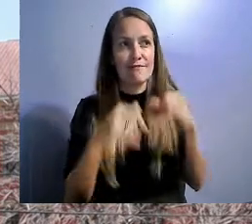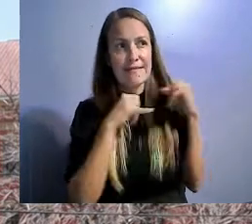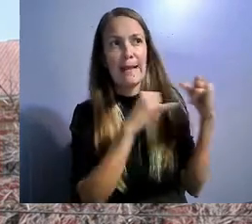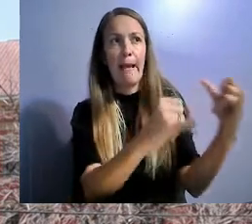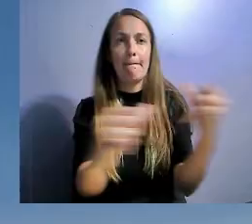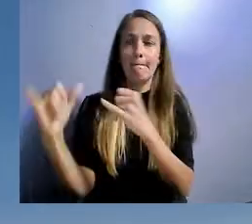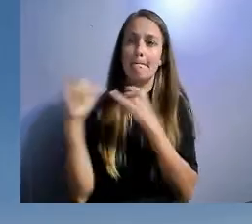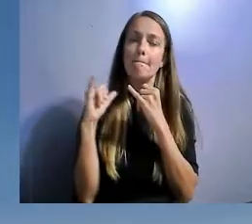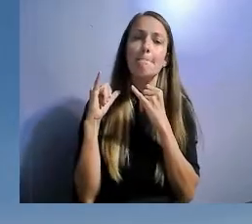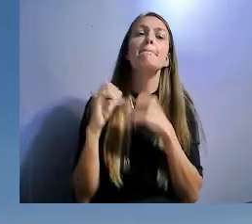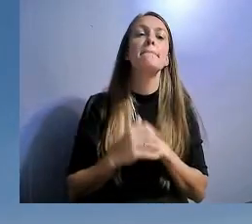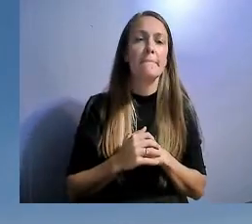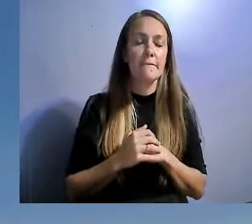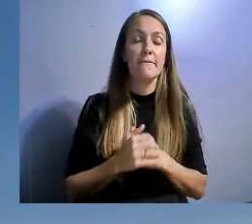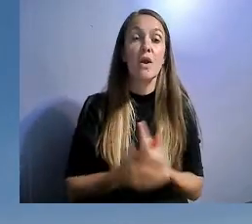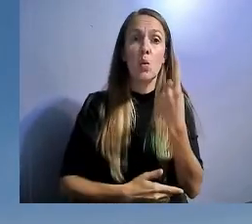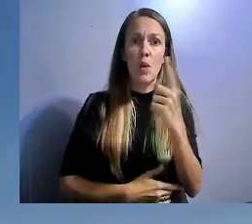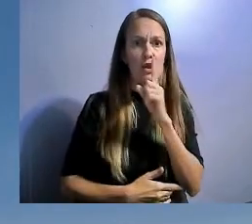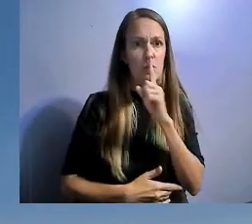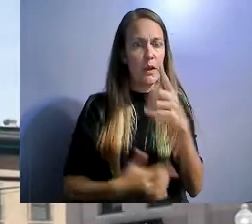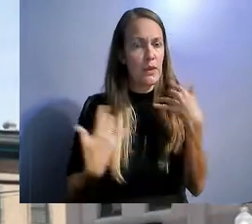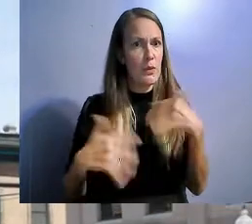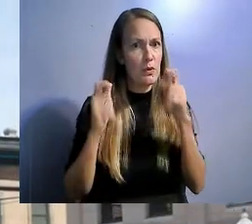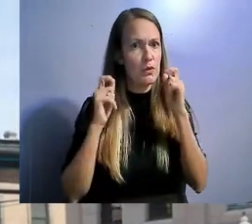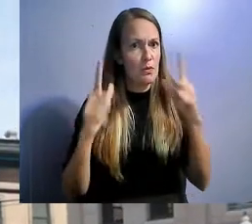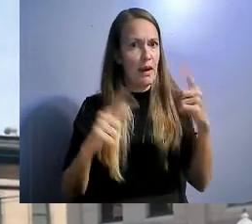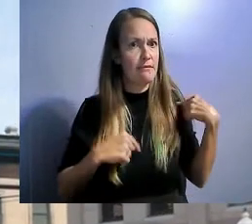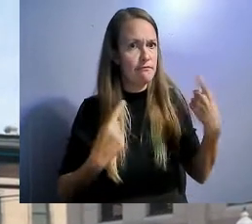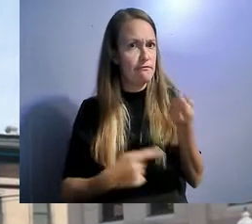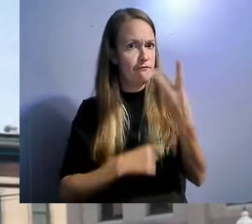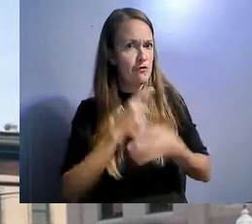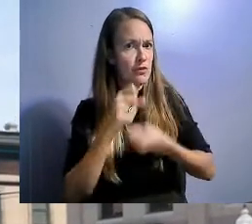years were the partnerships that we had, especially RTD.